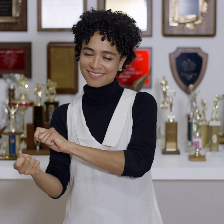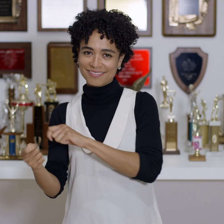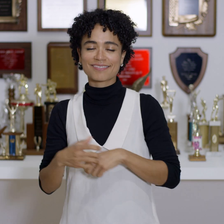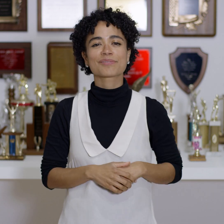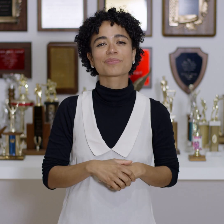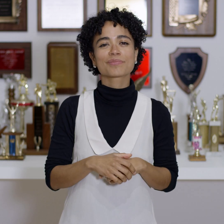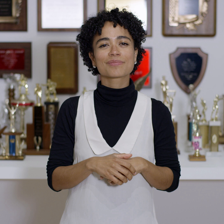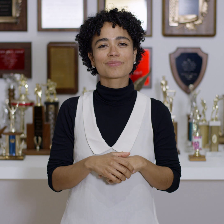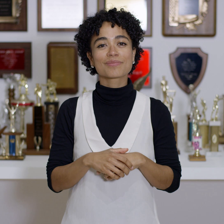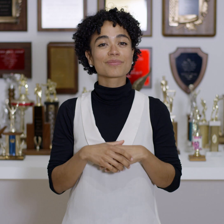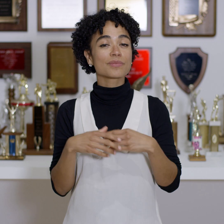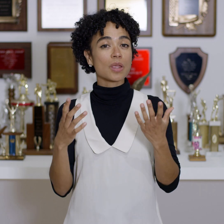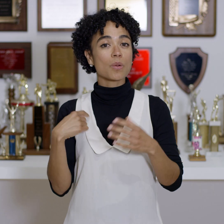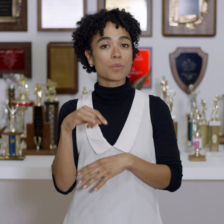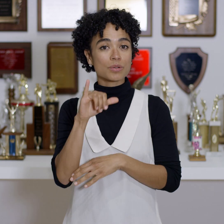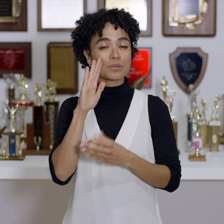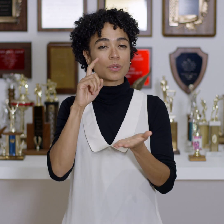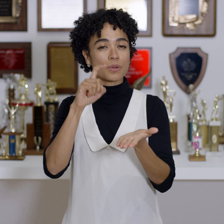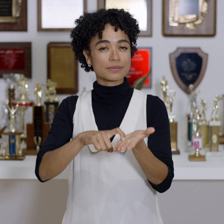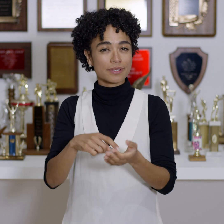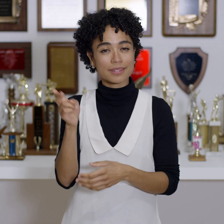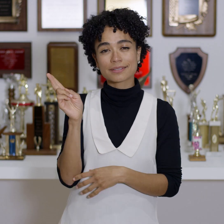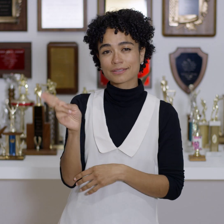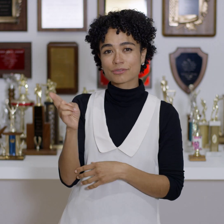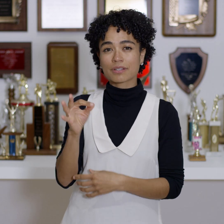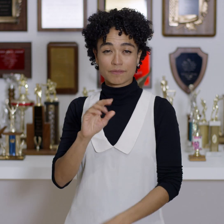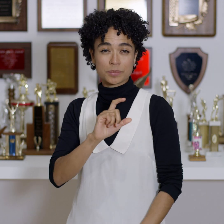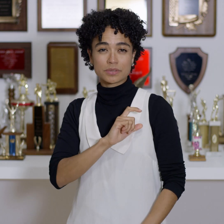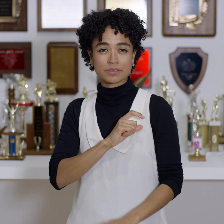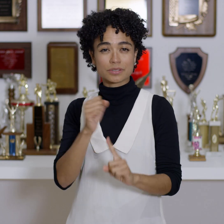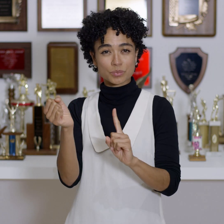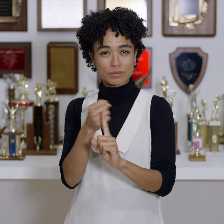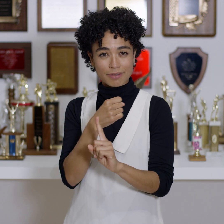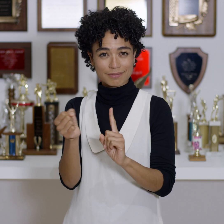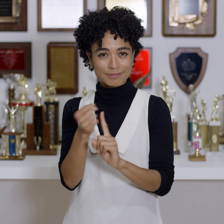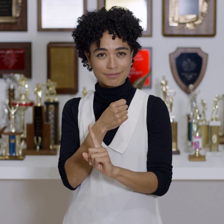We also notice the history of police brutality.